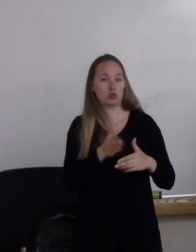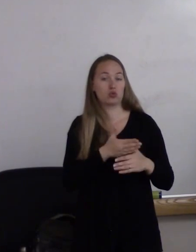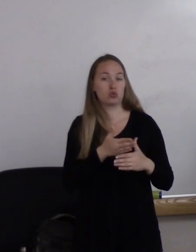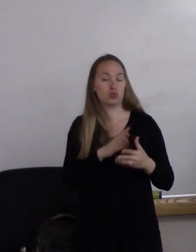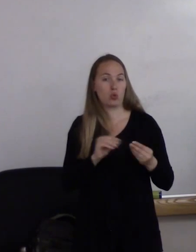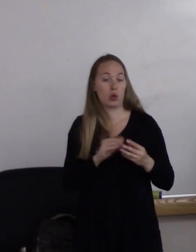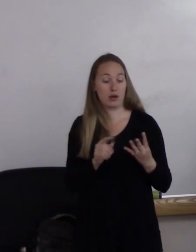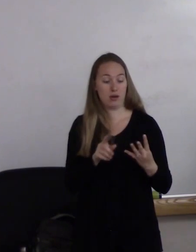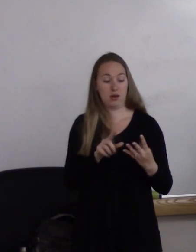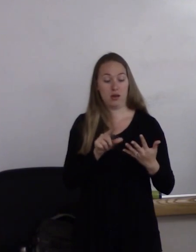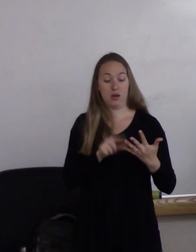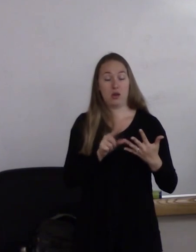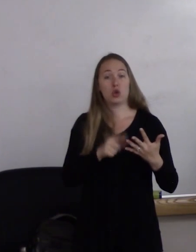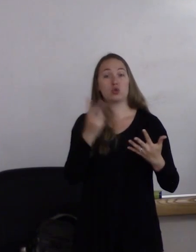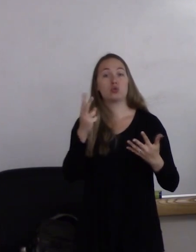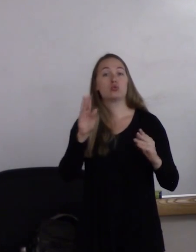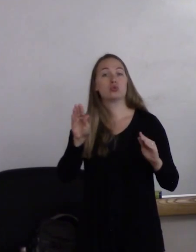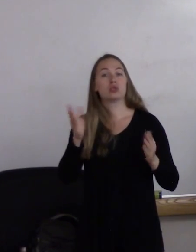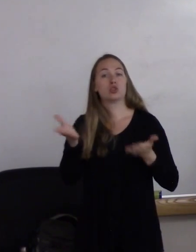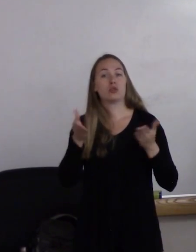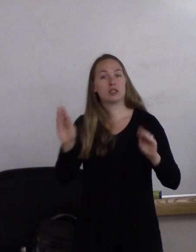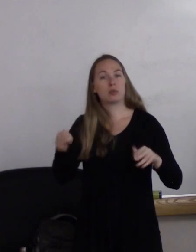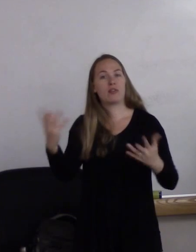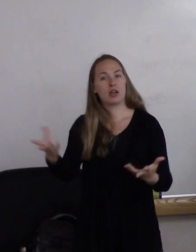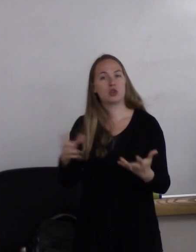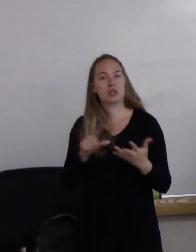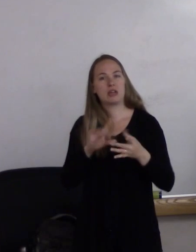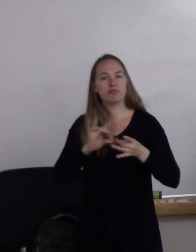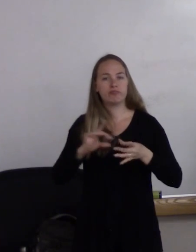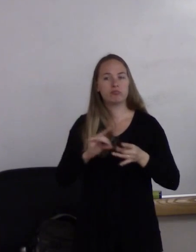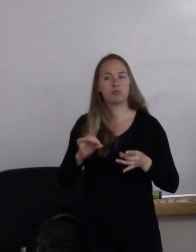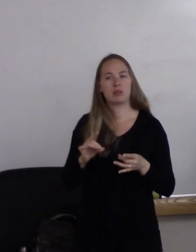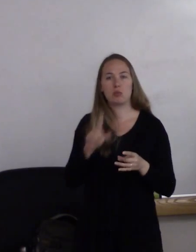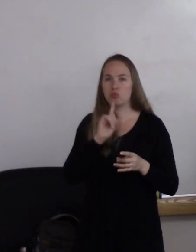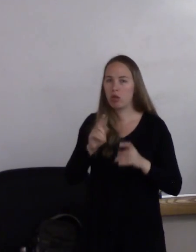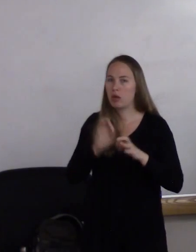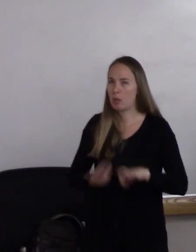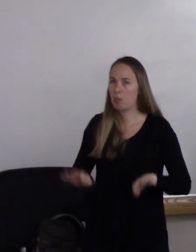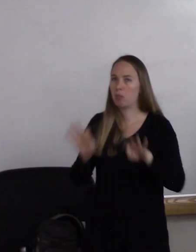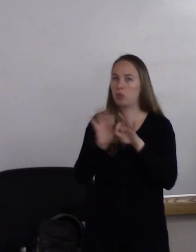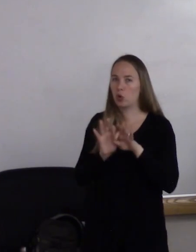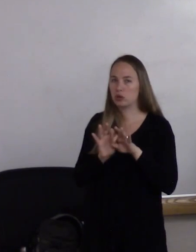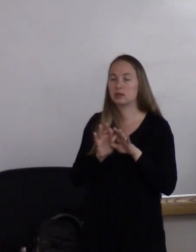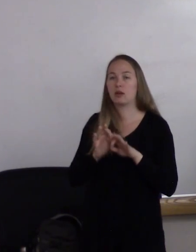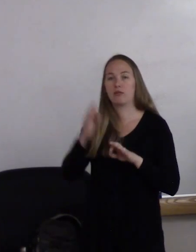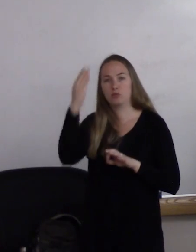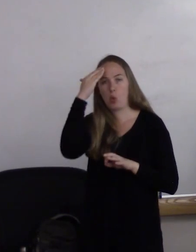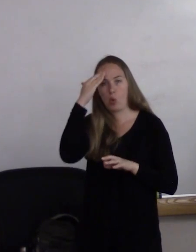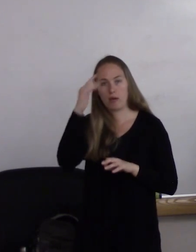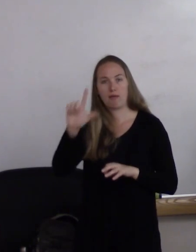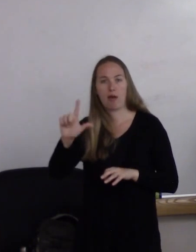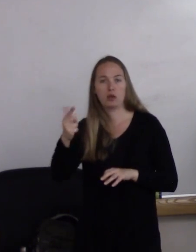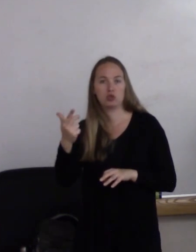that talk about the importance of LGBT cultural competency.